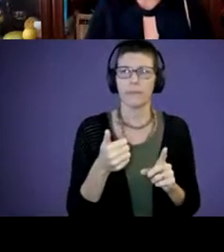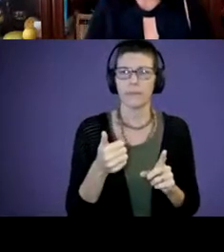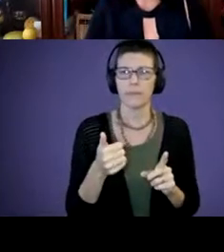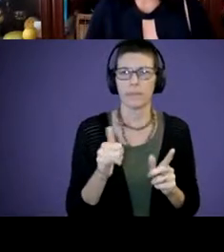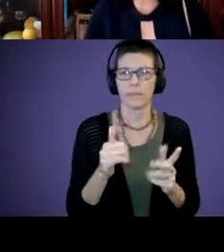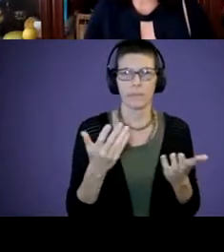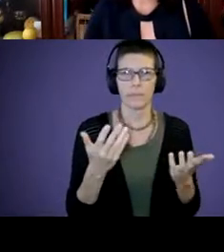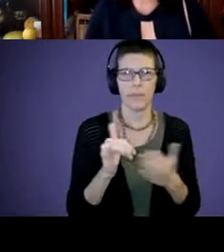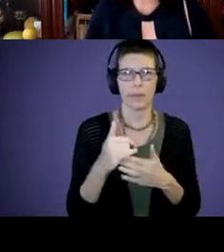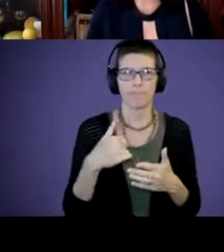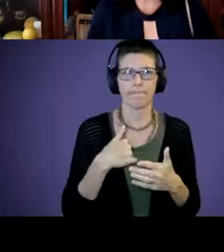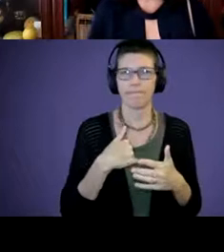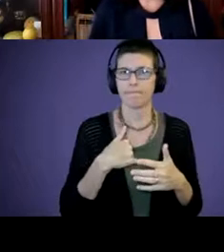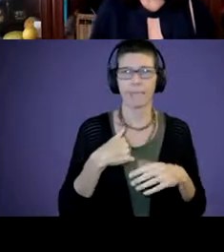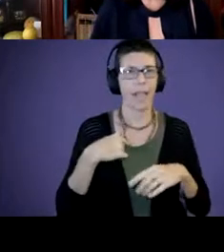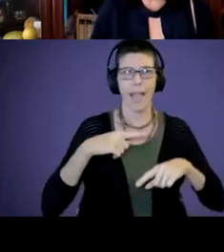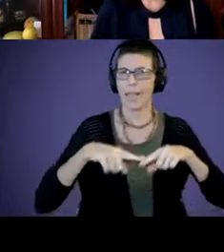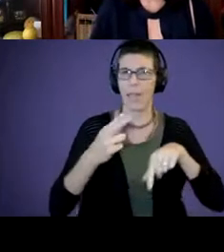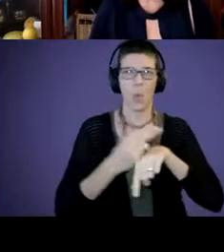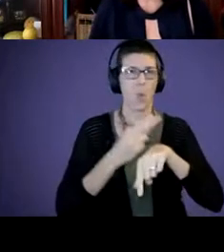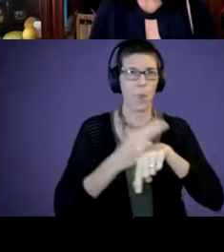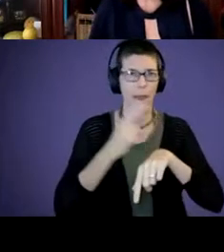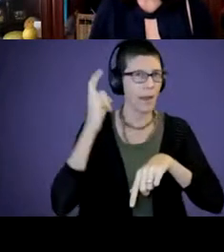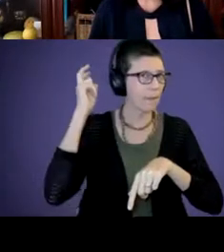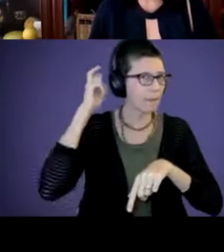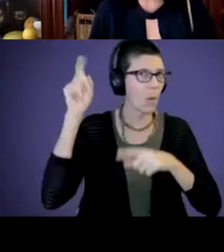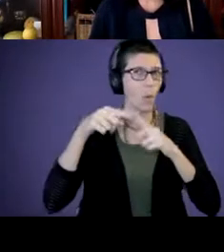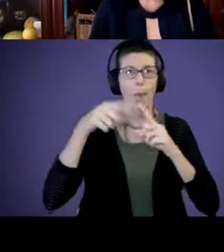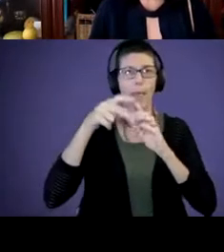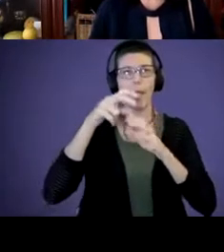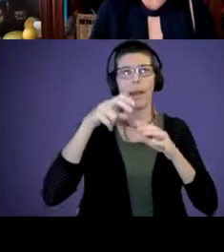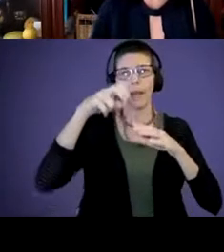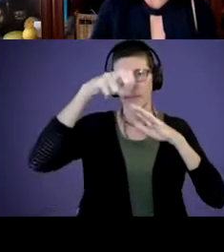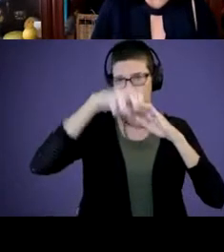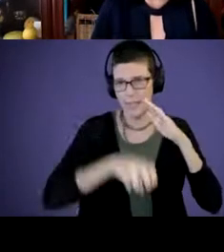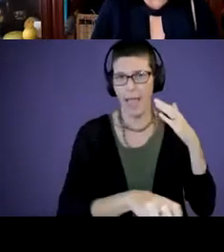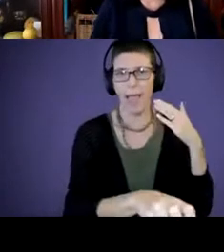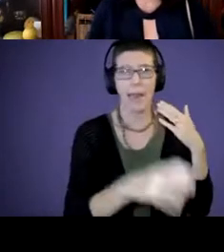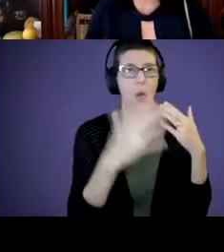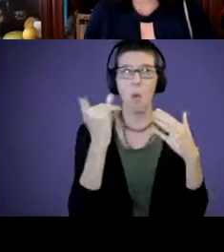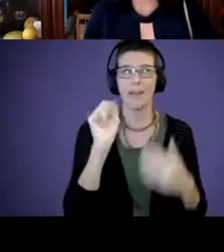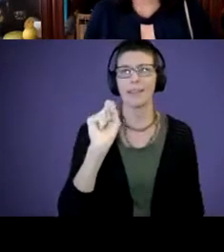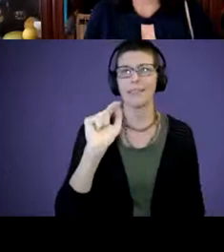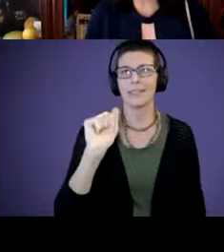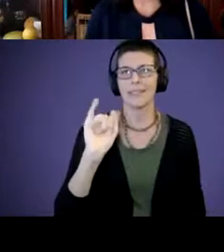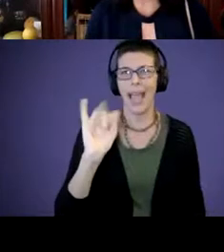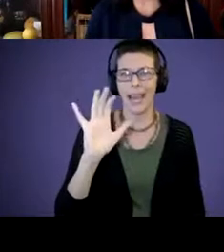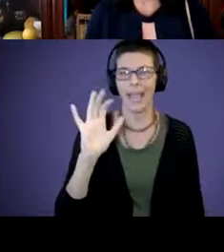“I can't wear my cochlear implant when I go down the slide.” “The static electricity is bad. Or mom and dad don't want me to lose it,